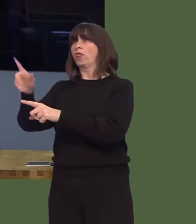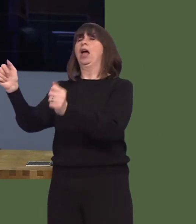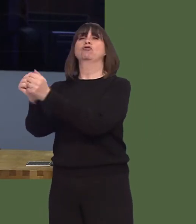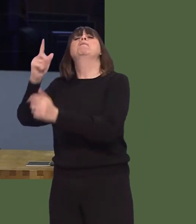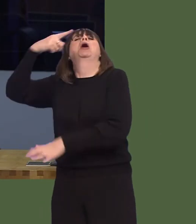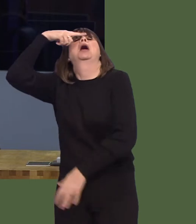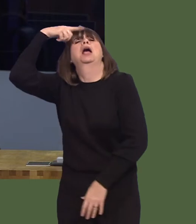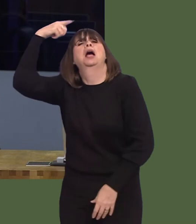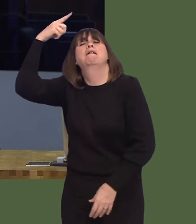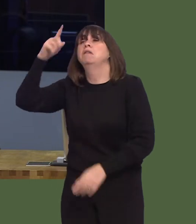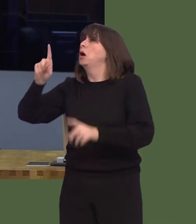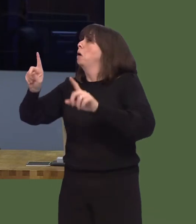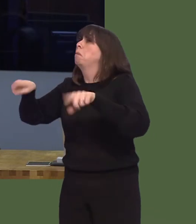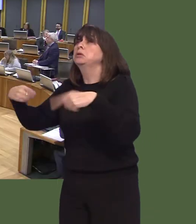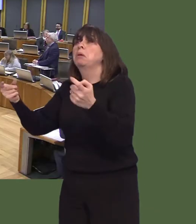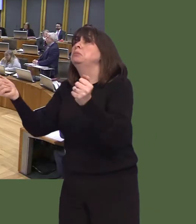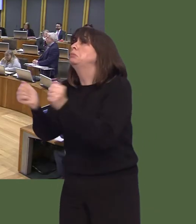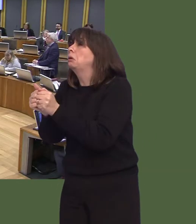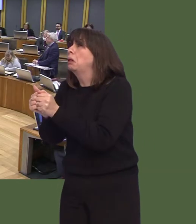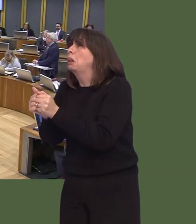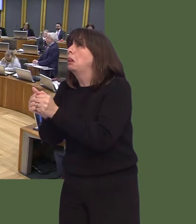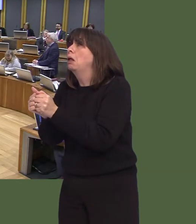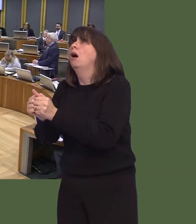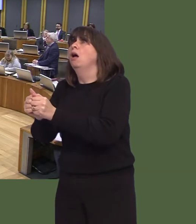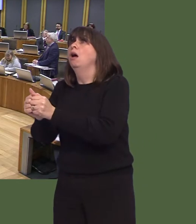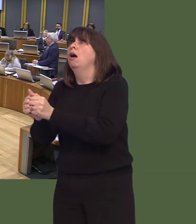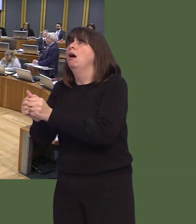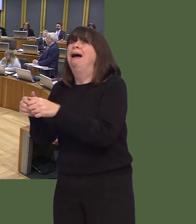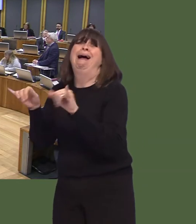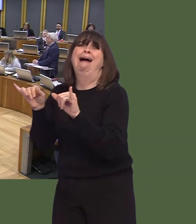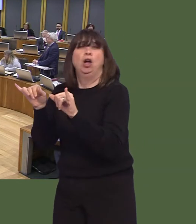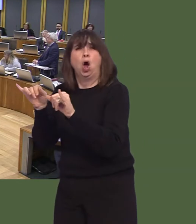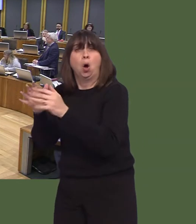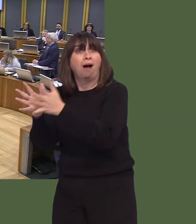But if no such deal is available, then the world out there is much bigger than Europe: